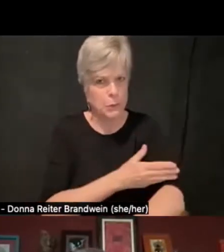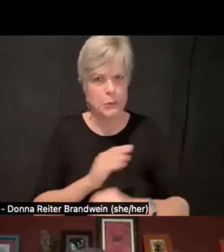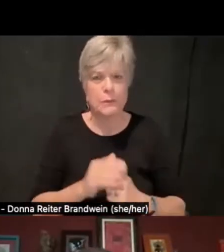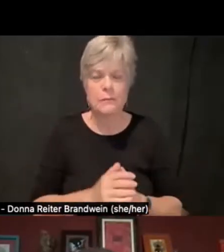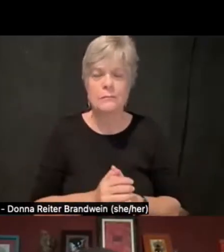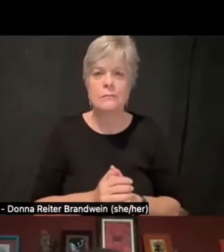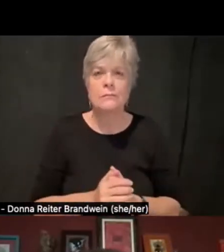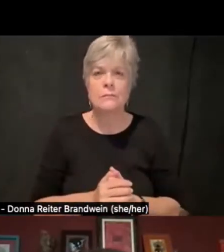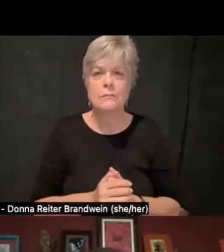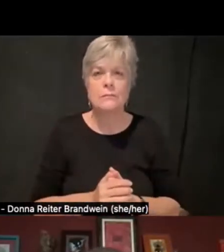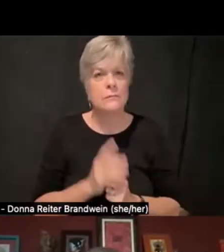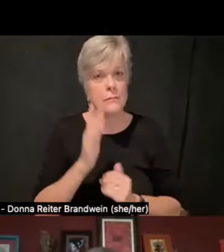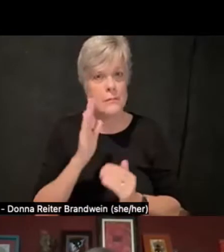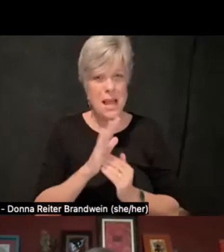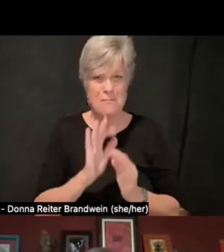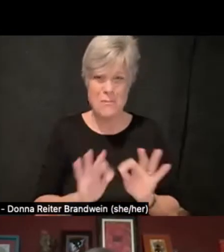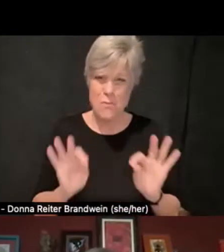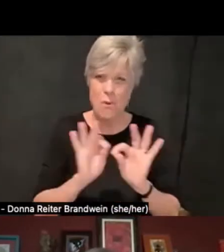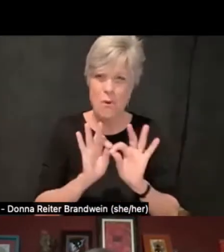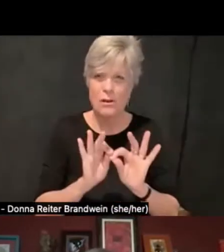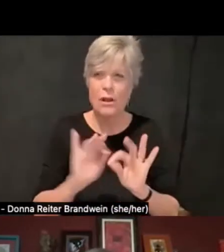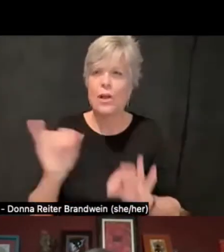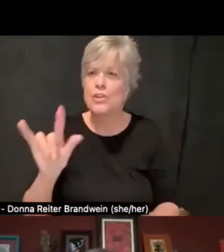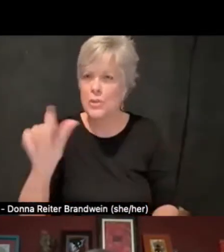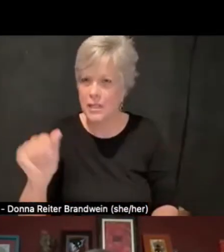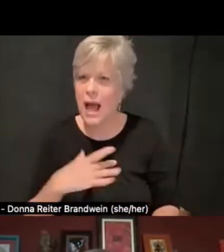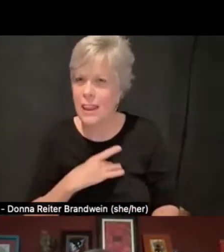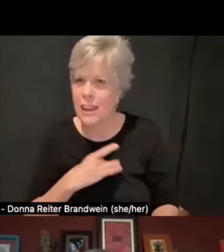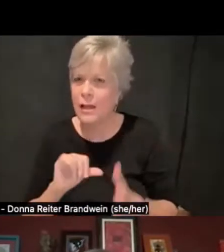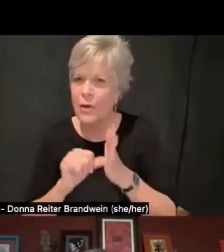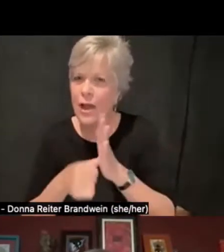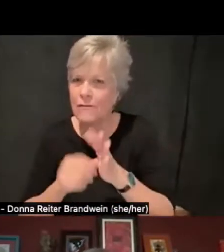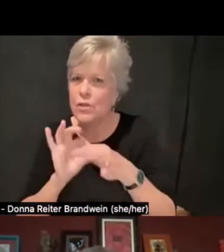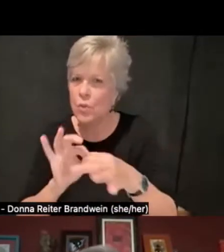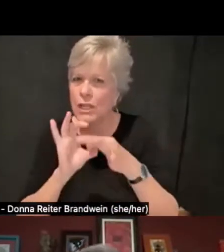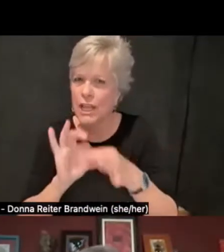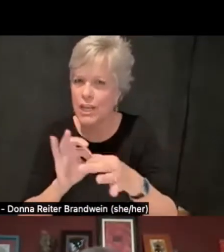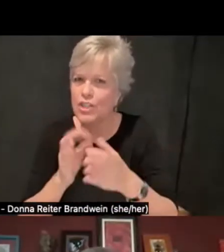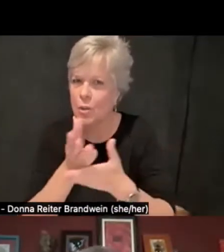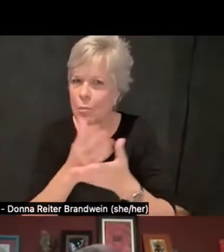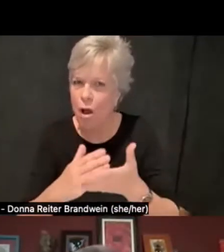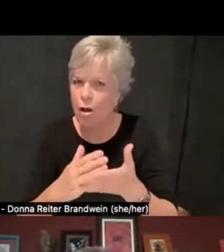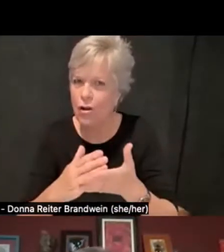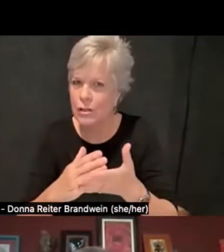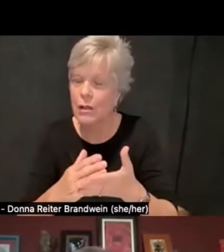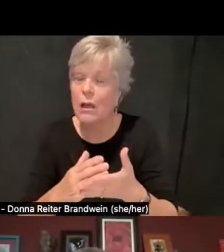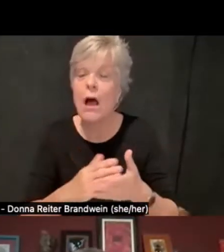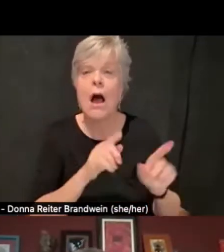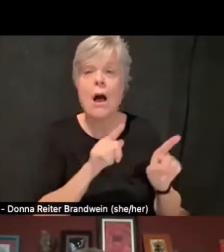obviously, Julia, I really liked how you emphasized the relational component, but that is also critical